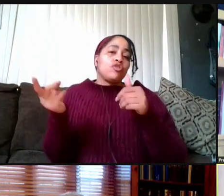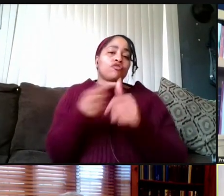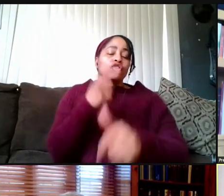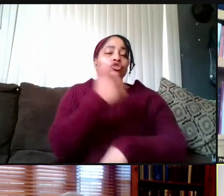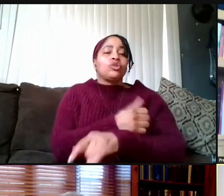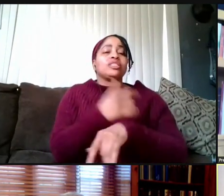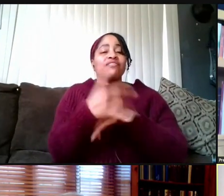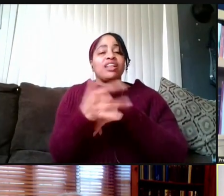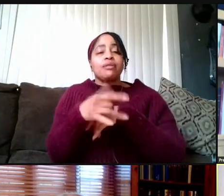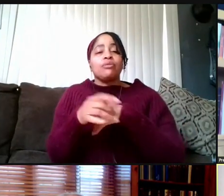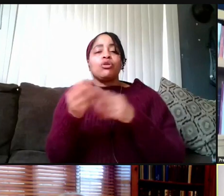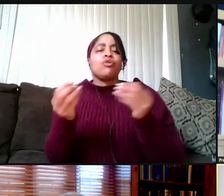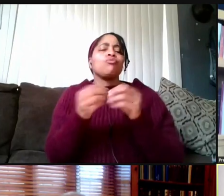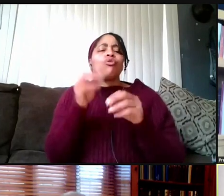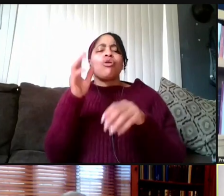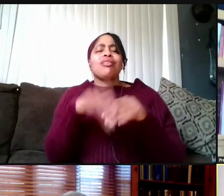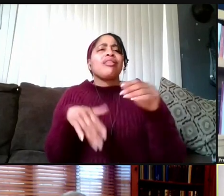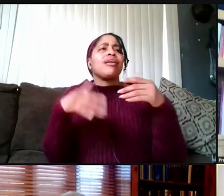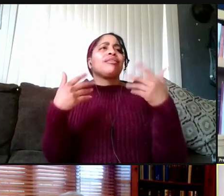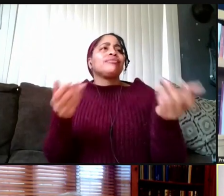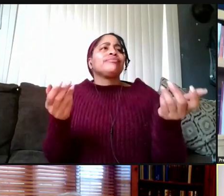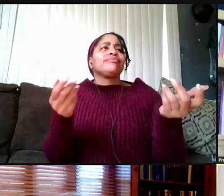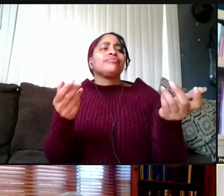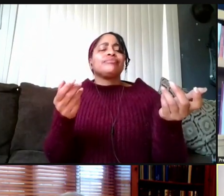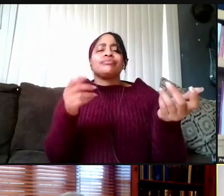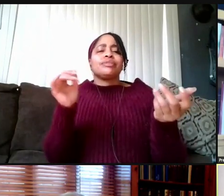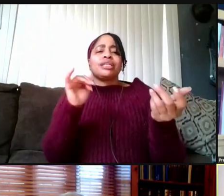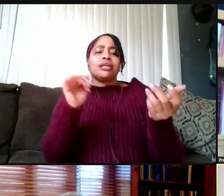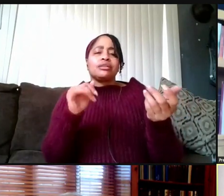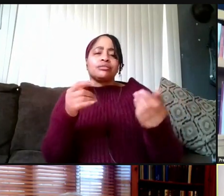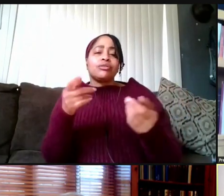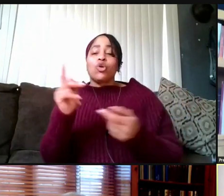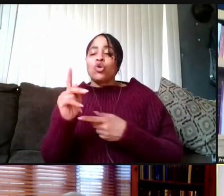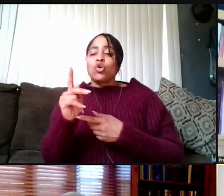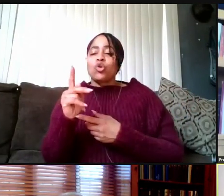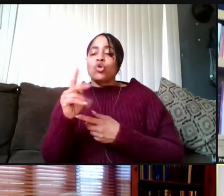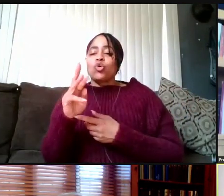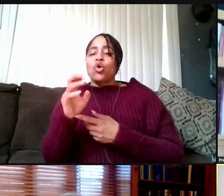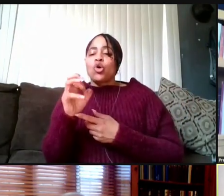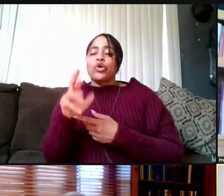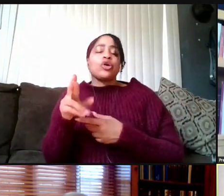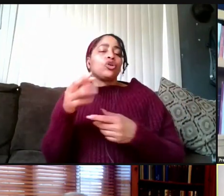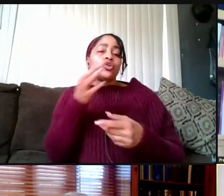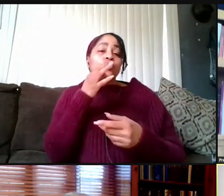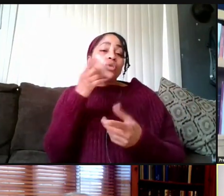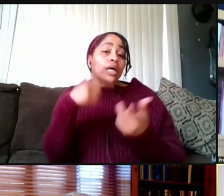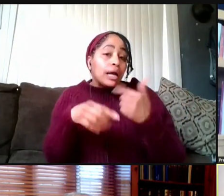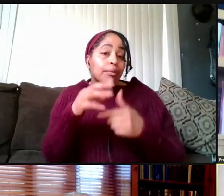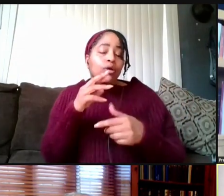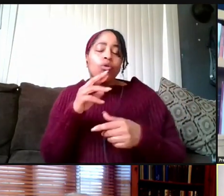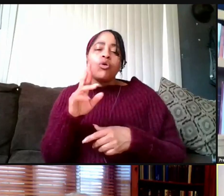So more so than just Kroger is eventually vaccinating or Rite Aid or CVS, it's also a real-time feed,